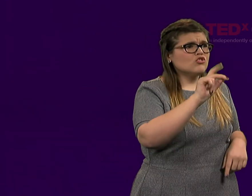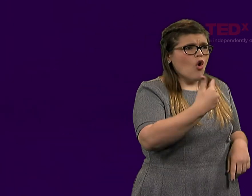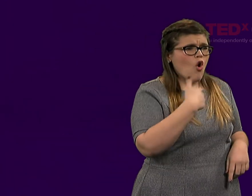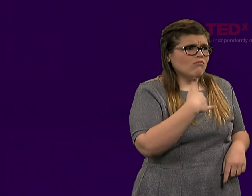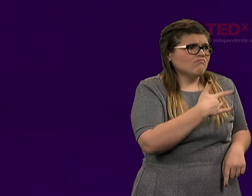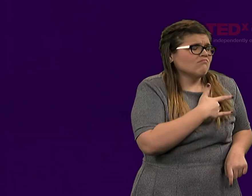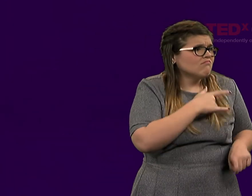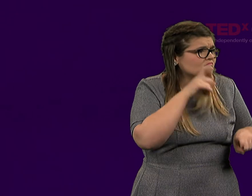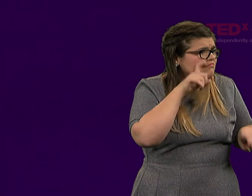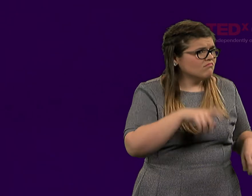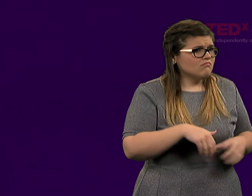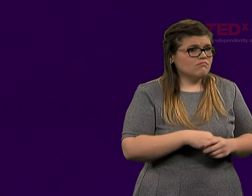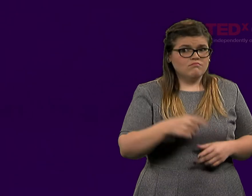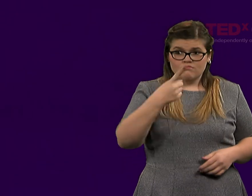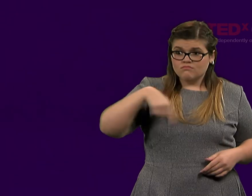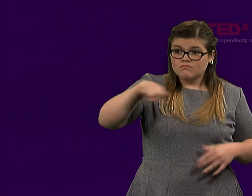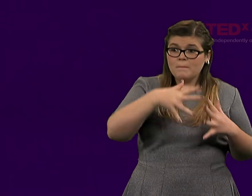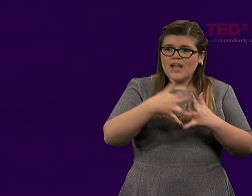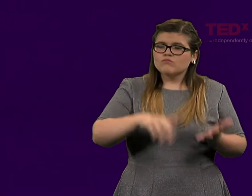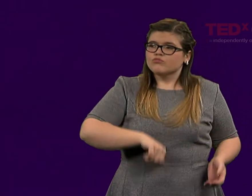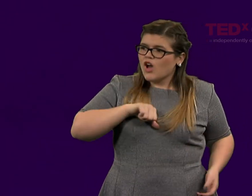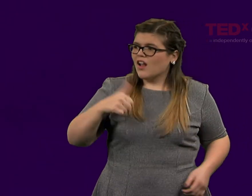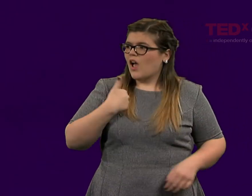about a soldier returning home to his beloved dog.